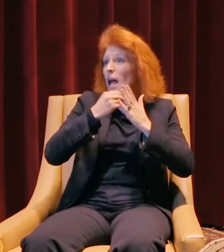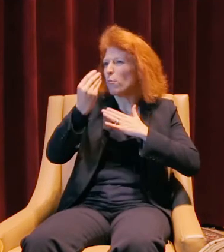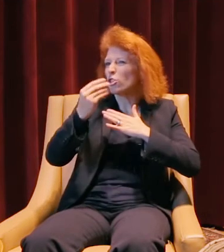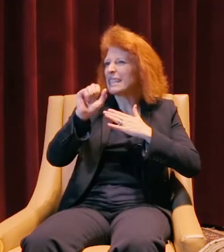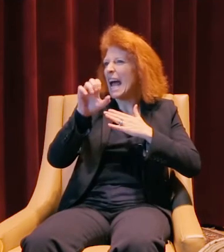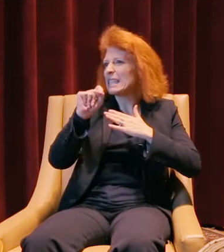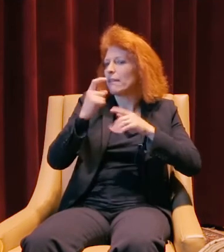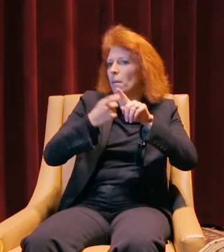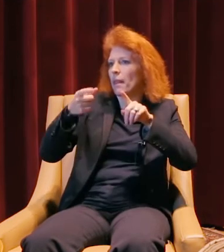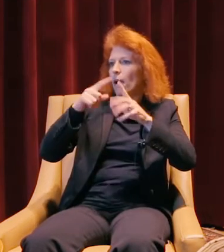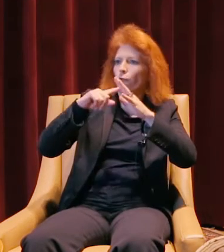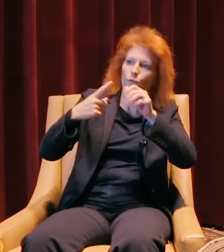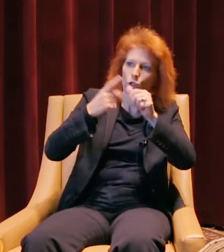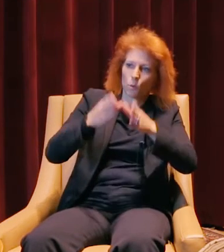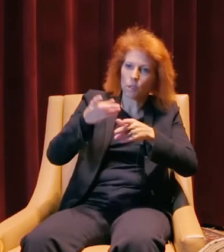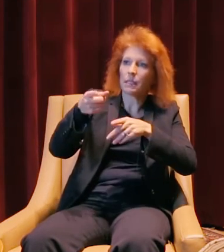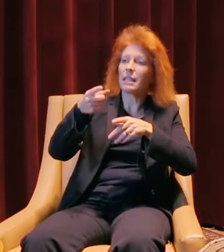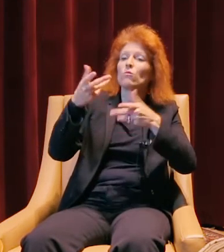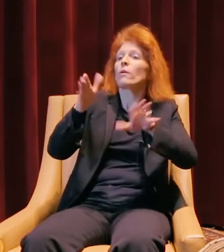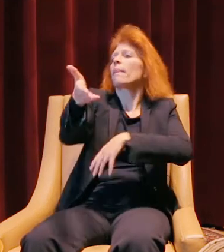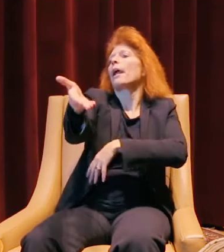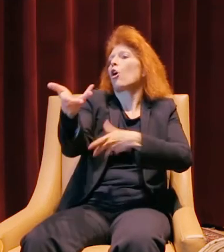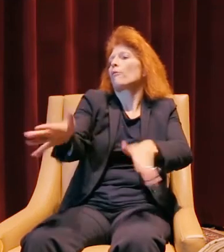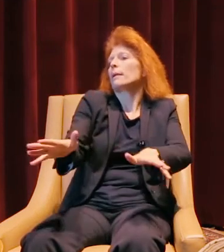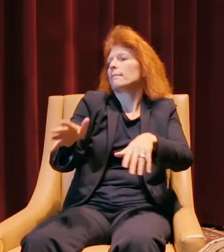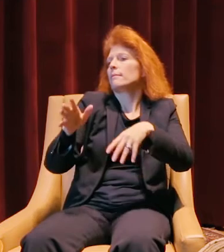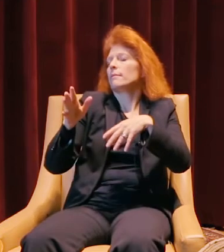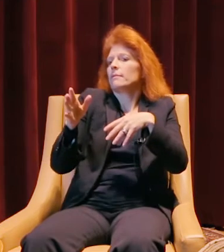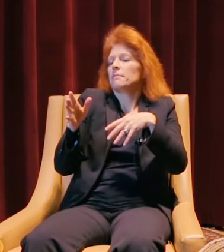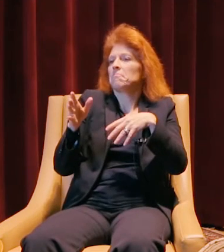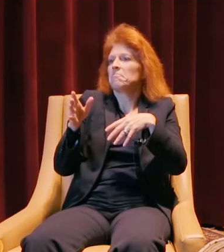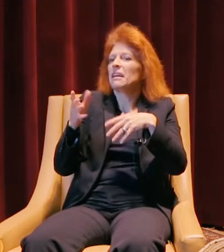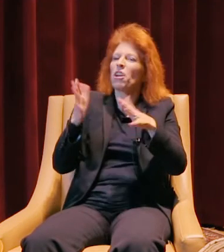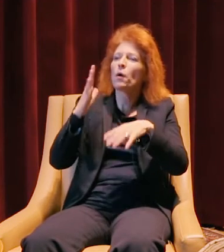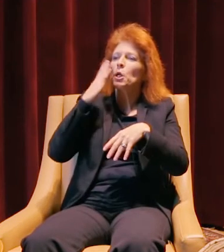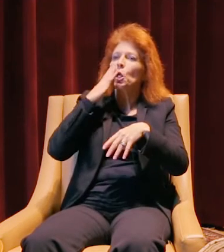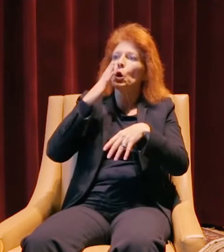from the first person, he was already there, and he had already known his friend